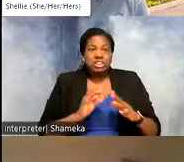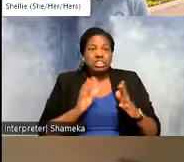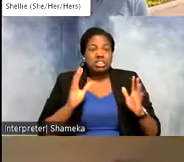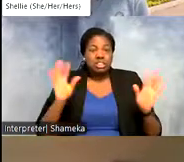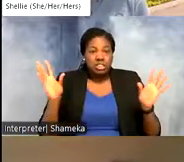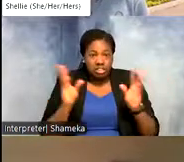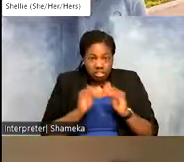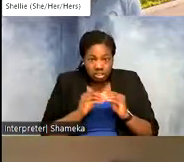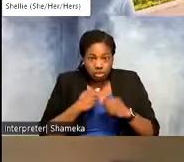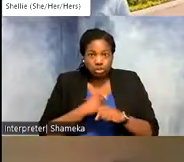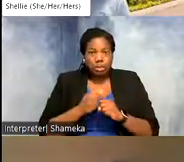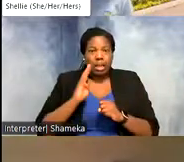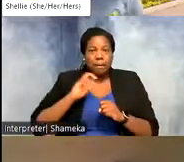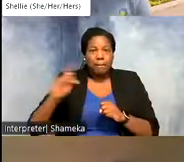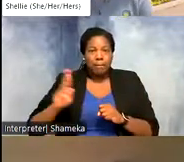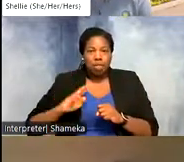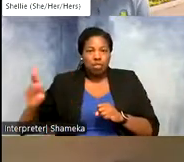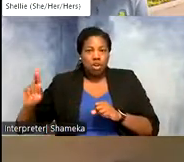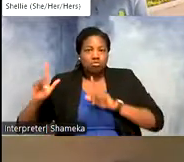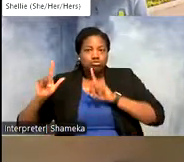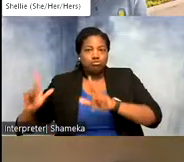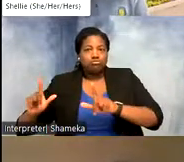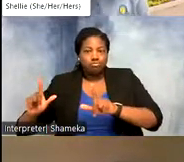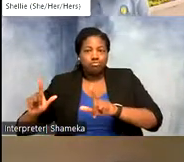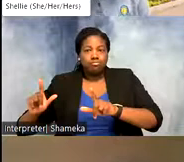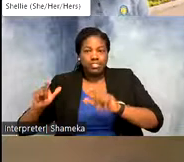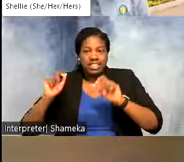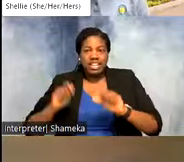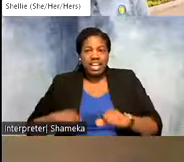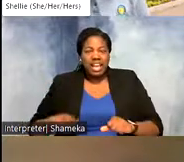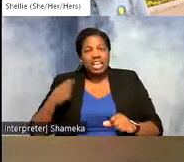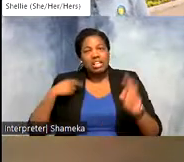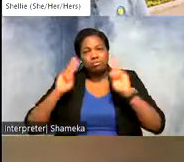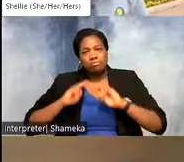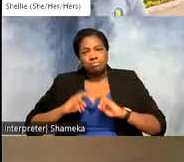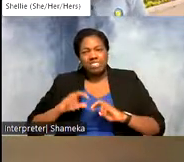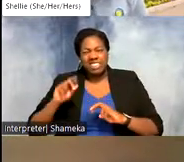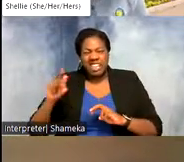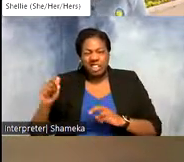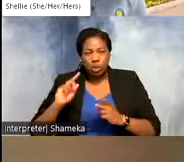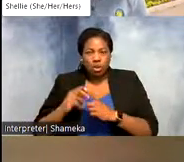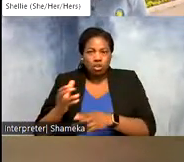hand side and that allows me to explore the data when it first comes in so it doesn't look just